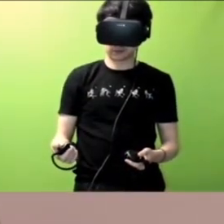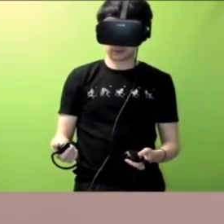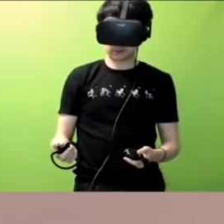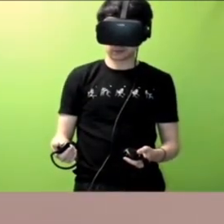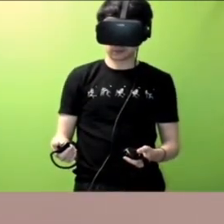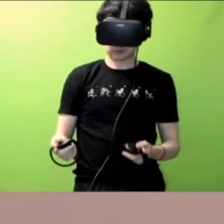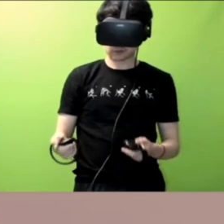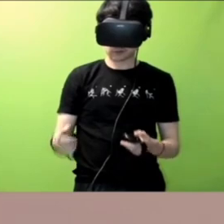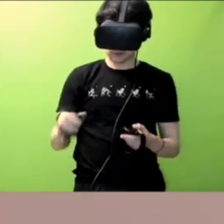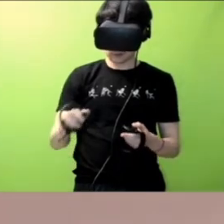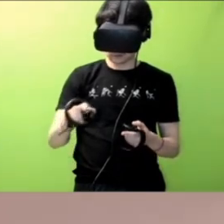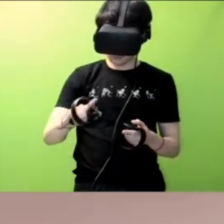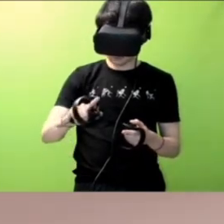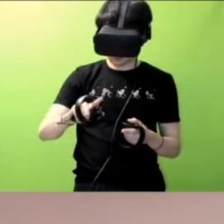I'm standing